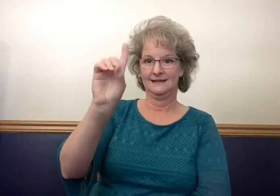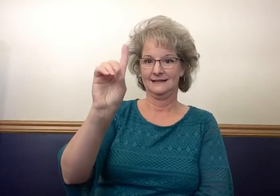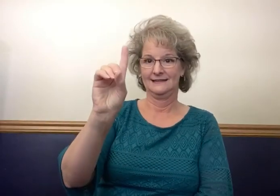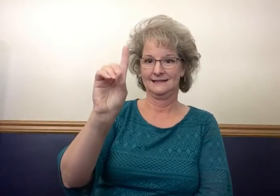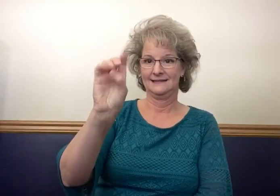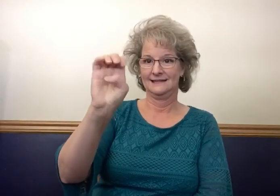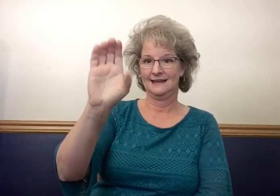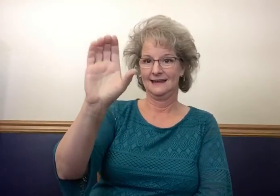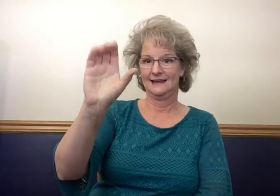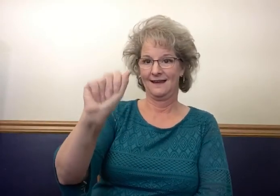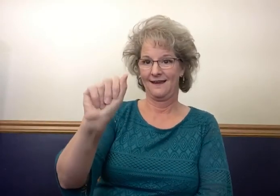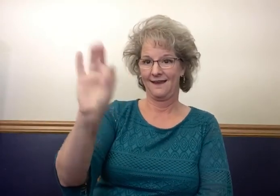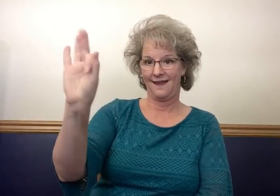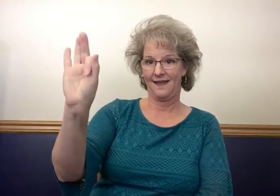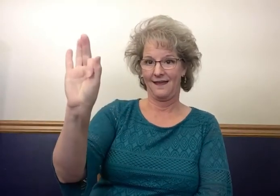Does decaf